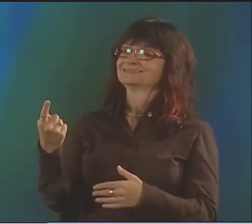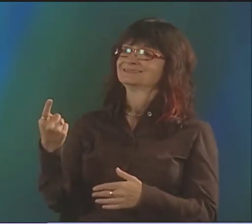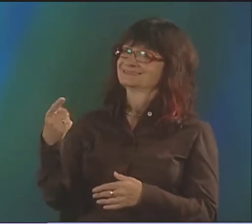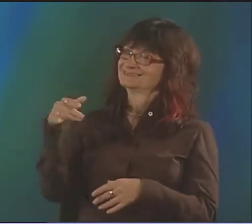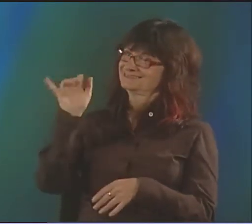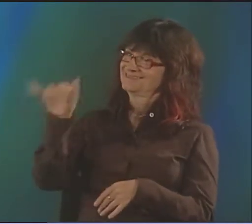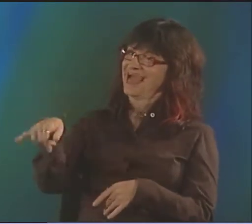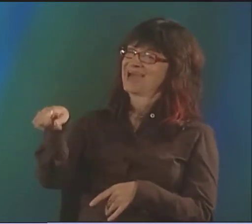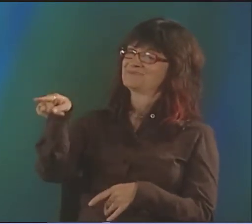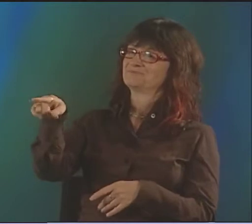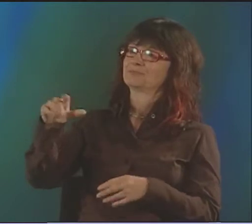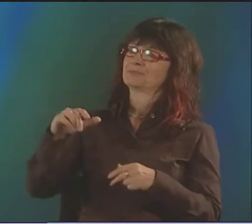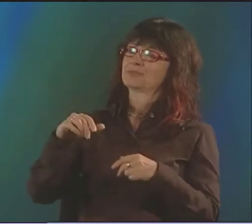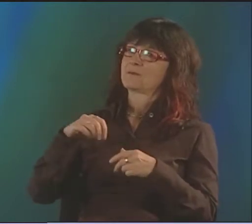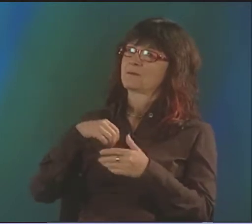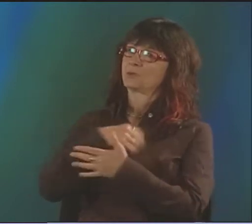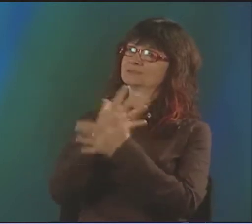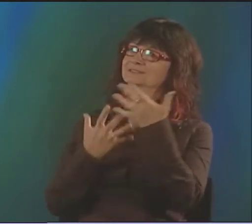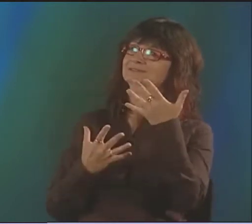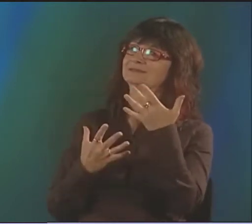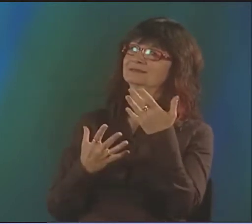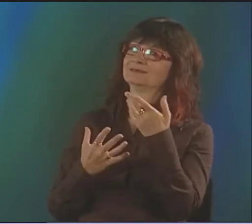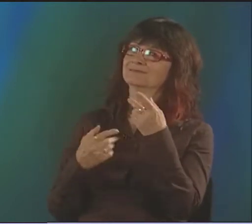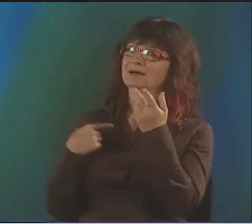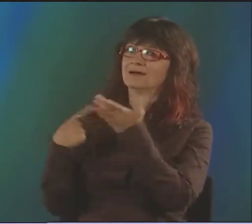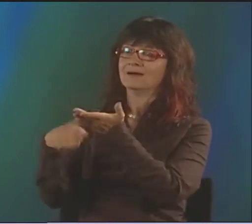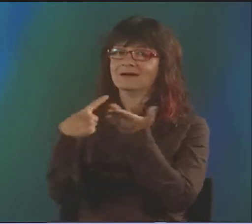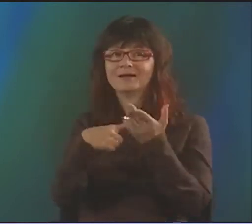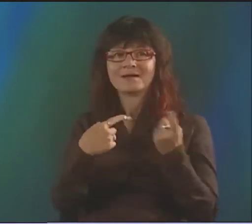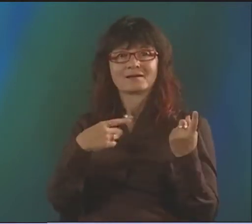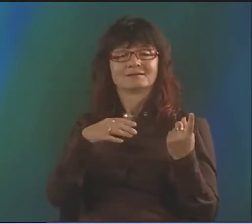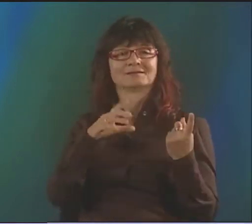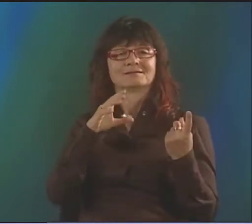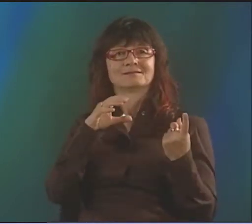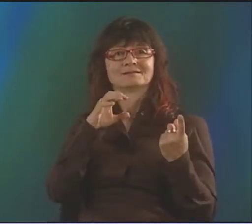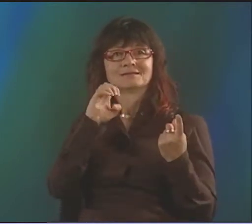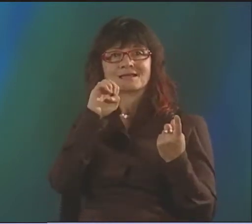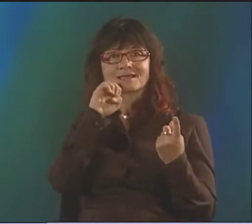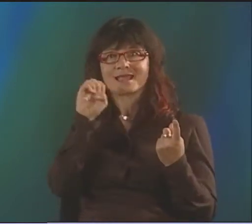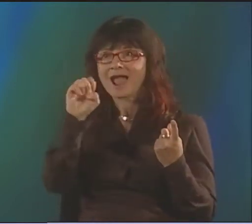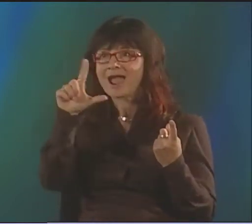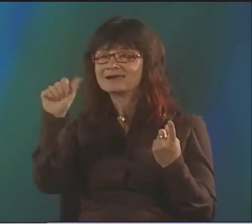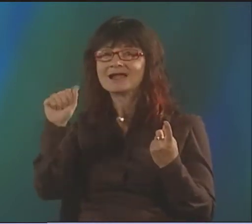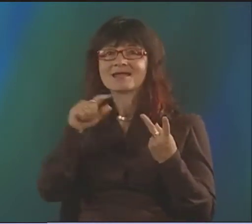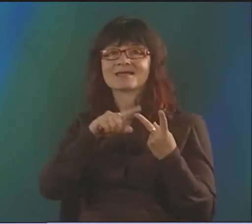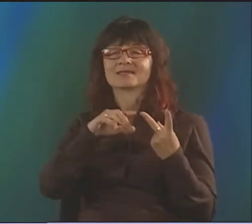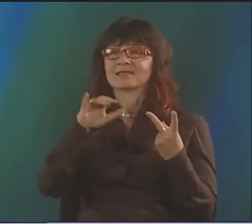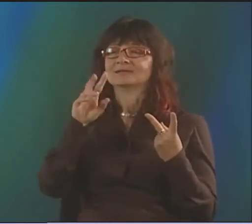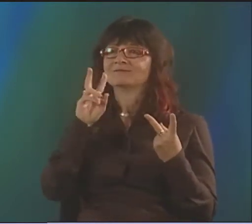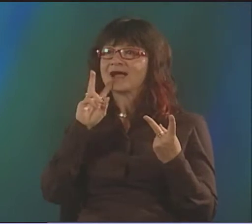WHAT WE WERE DOING AND WHAT ASL POETRY WAS. AND PEOPLE CAME FROM ALL OVER. WE HAD DISCUSSIONS.